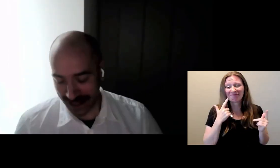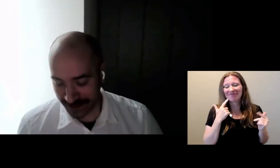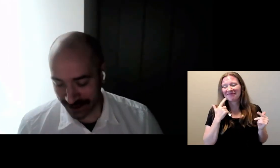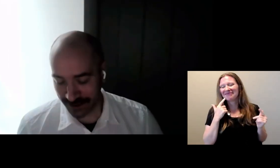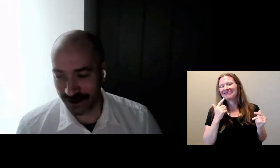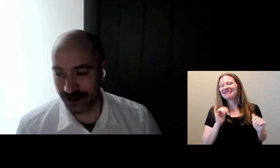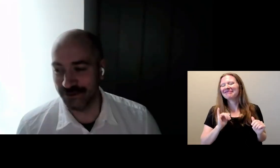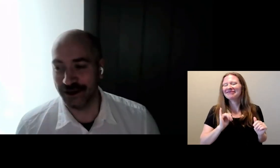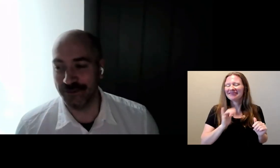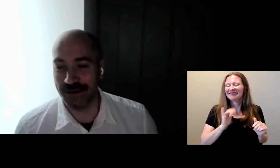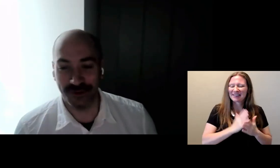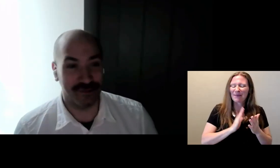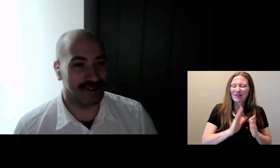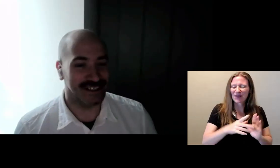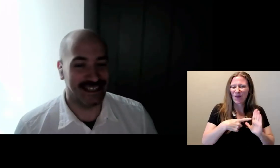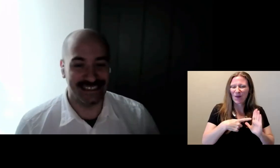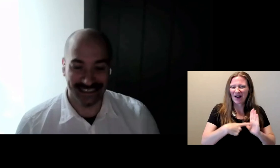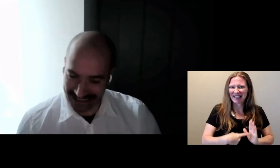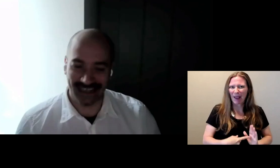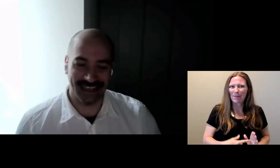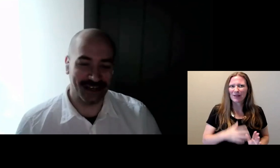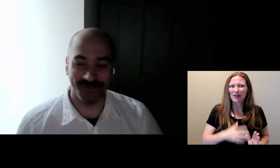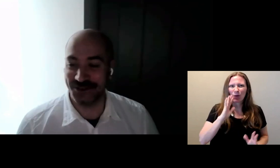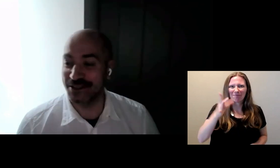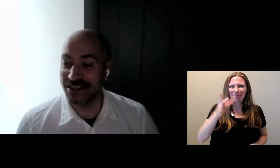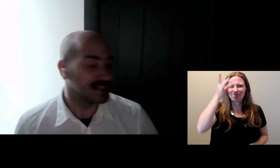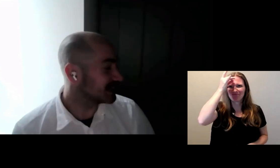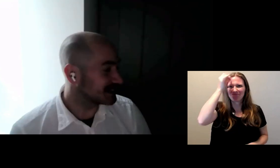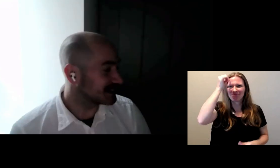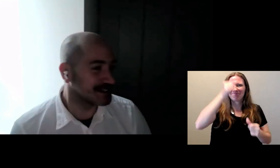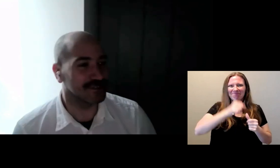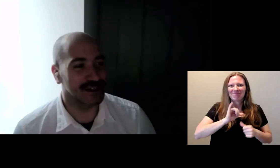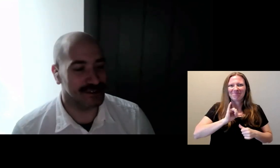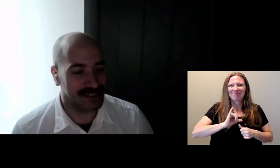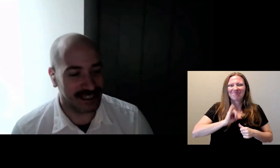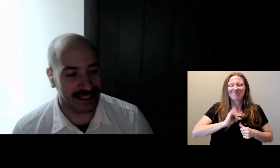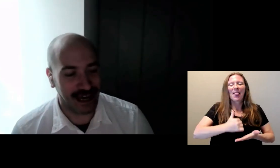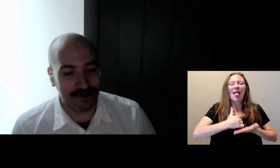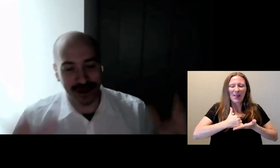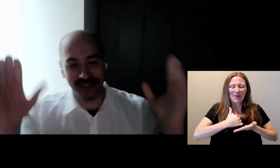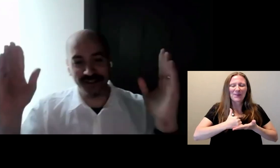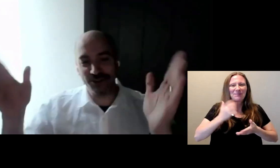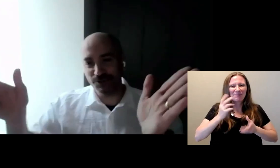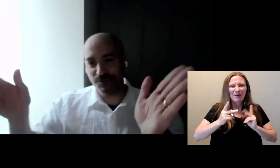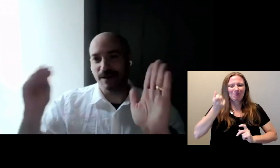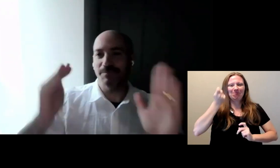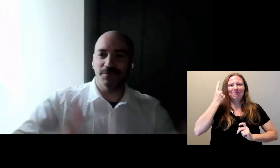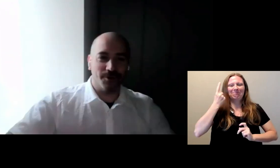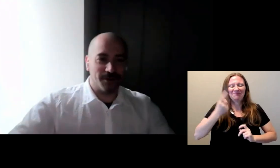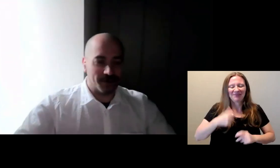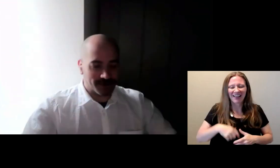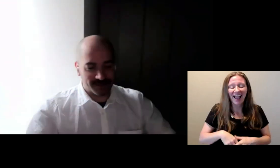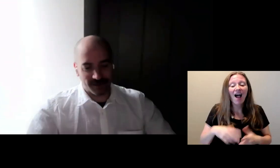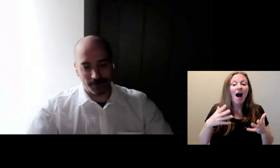Which I think are very memorable. And helpful. For understanding. I wanted to... Right before...